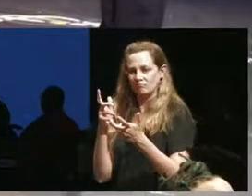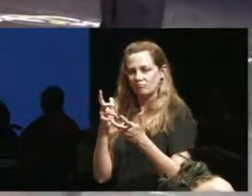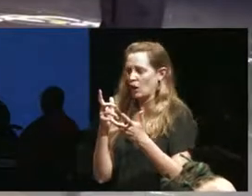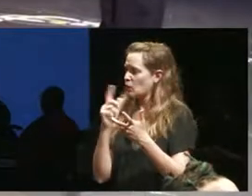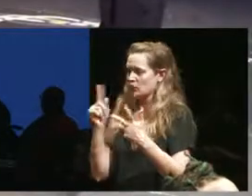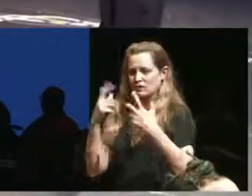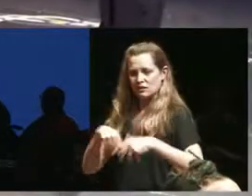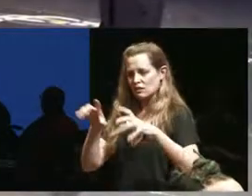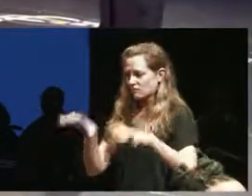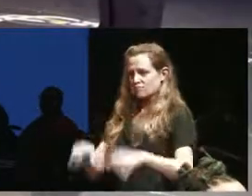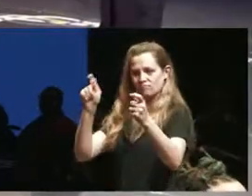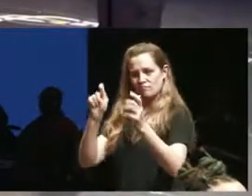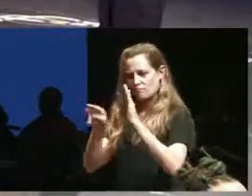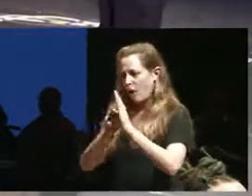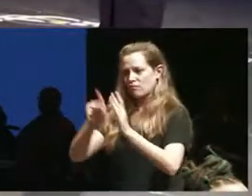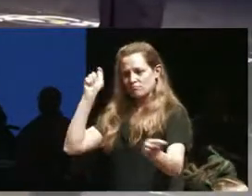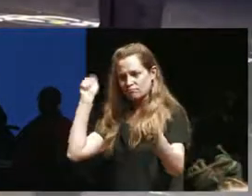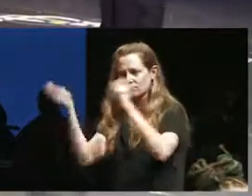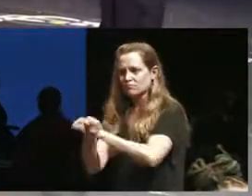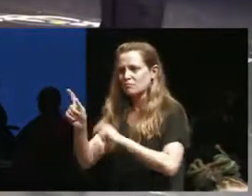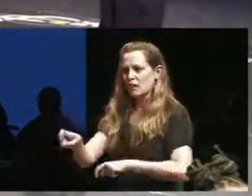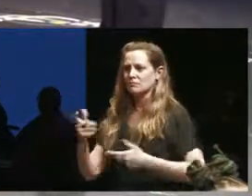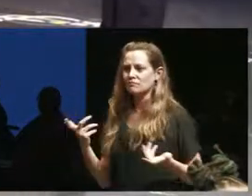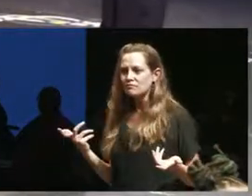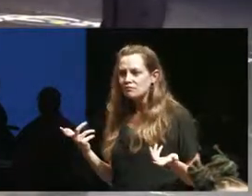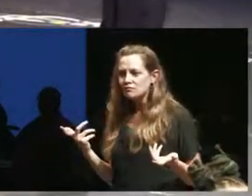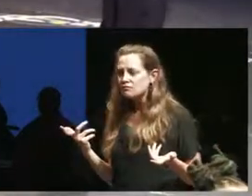up and I think you know for me like even just something like what I mentioned